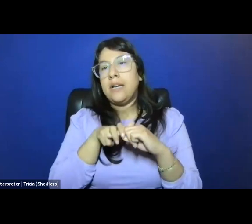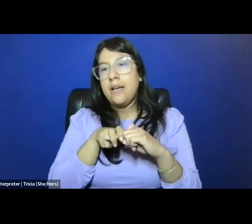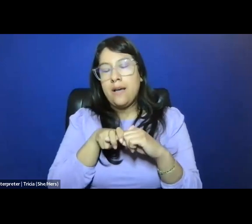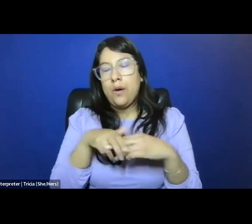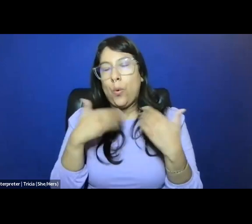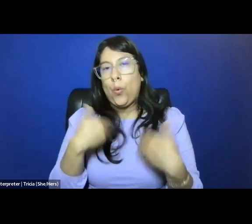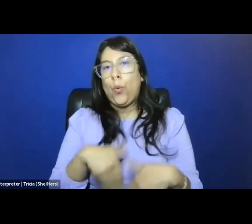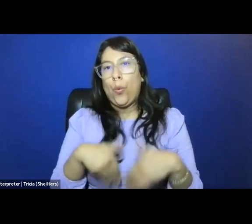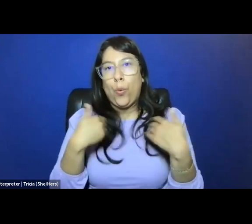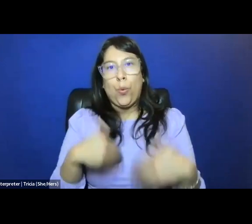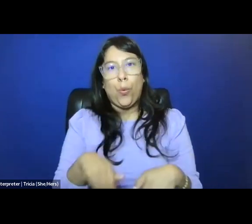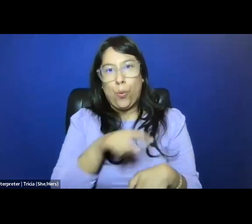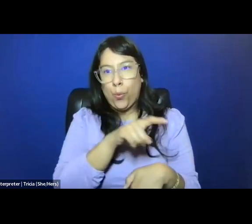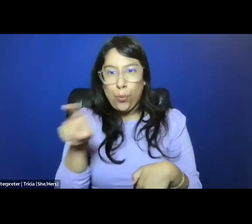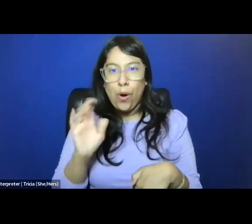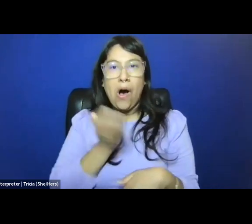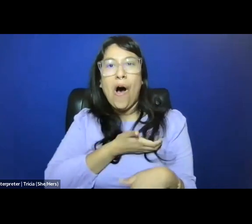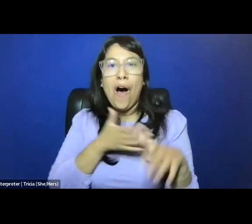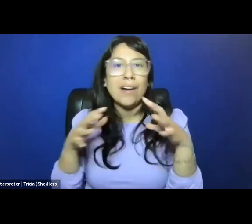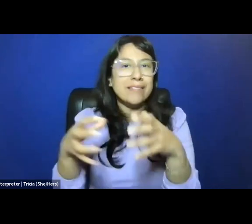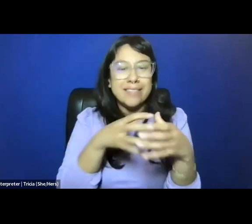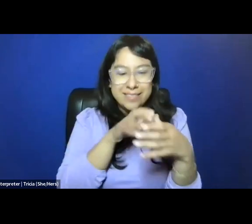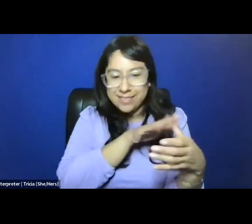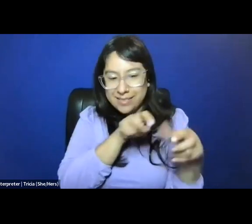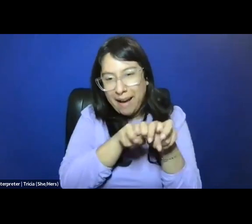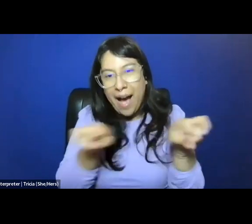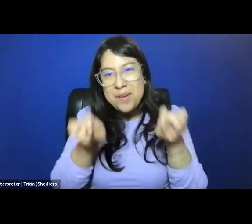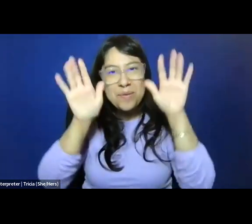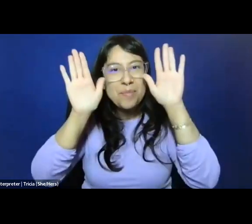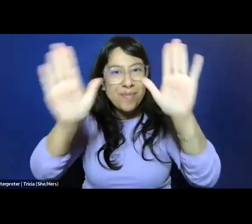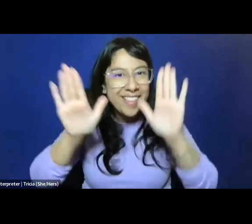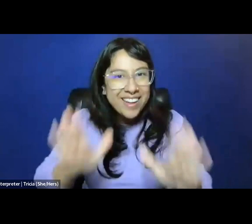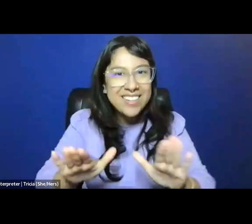in awe of the sort of collective brilliance we've been able to bring together,